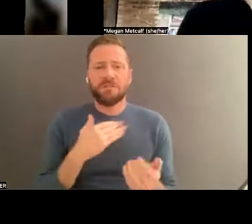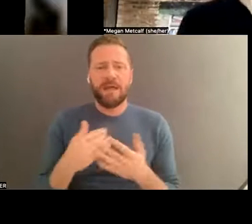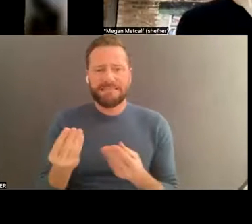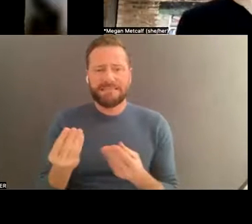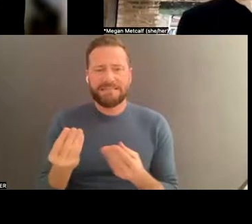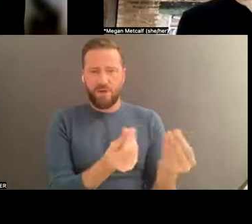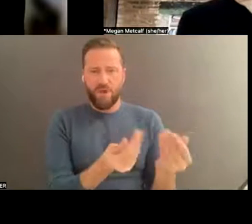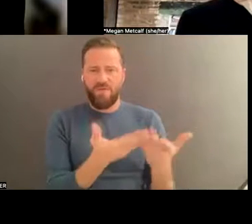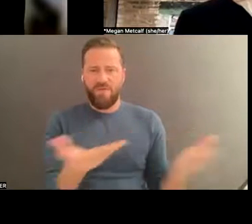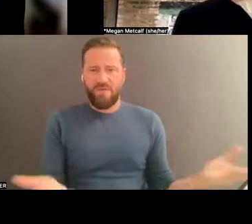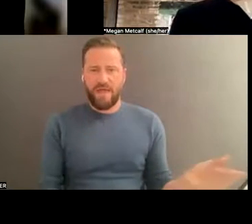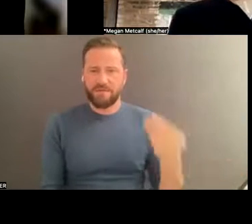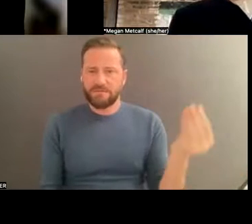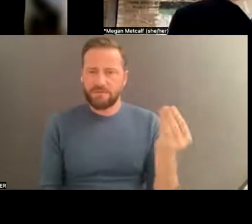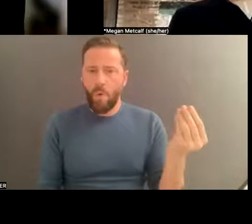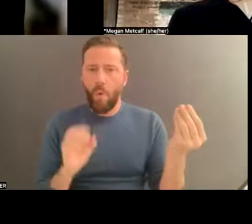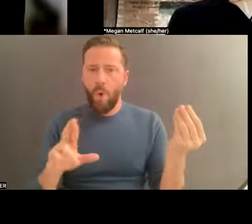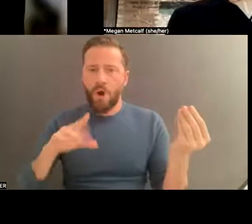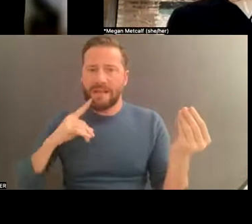or whether it's in digital form and it's